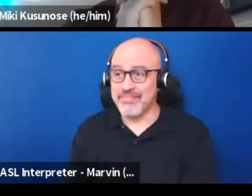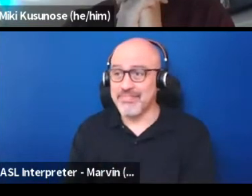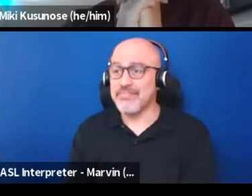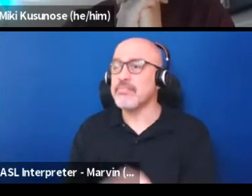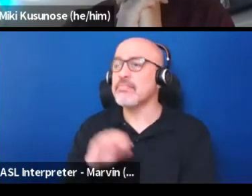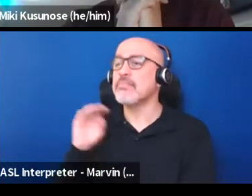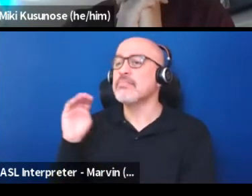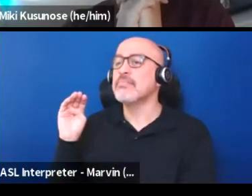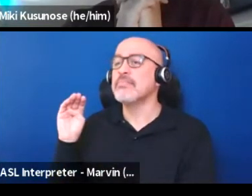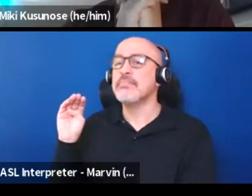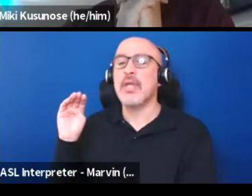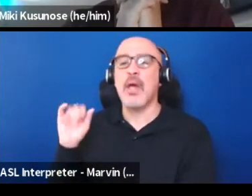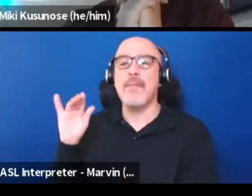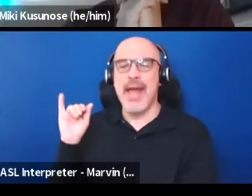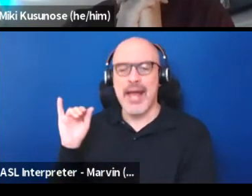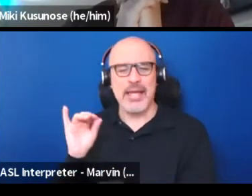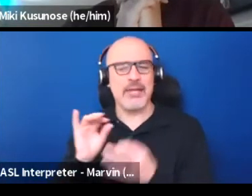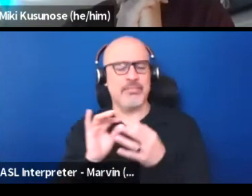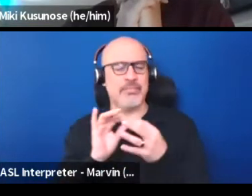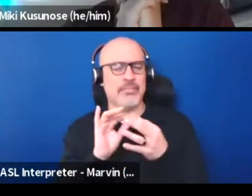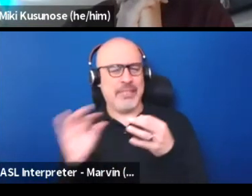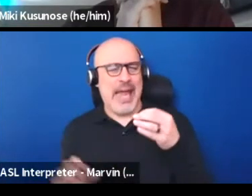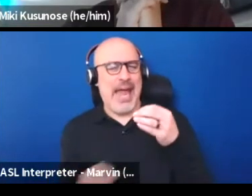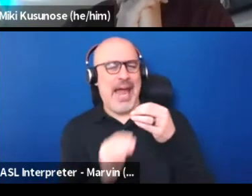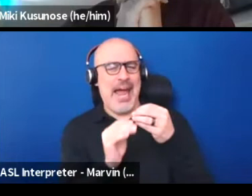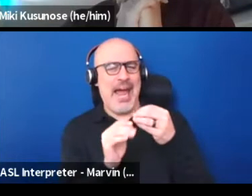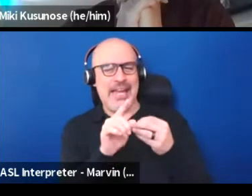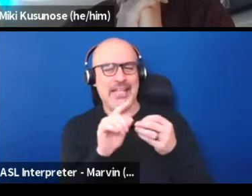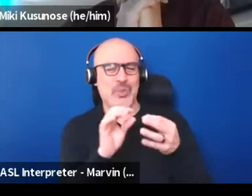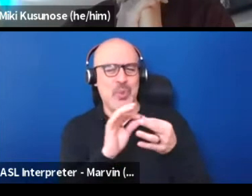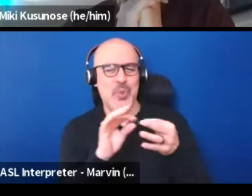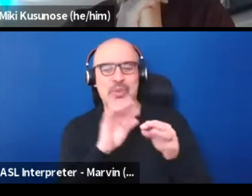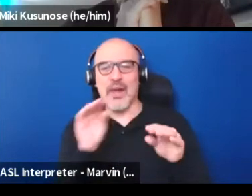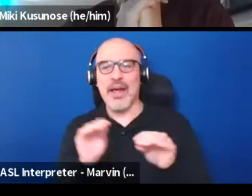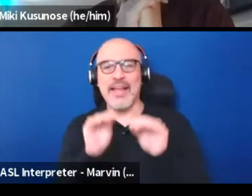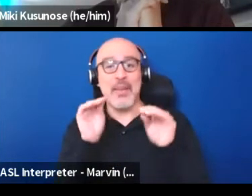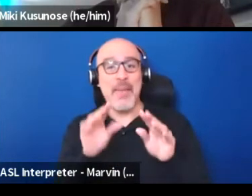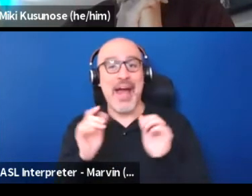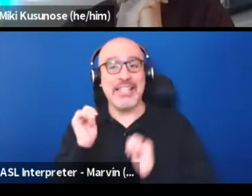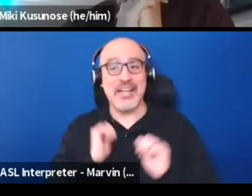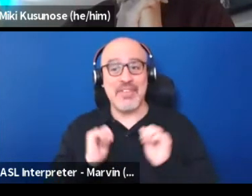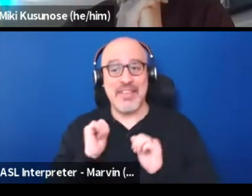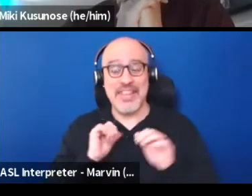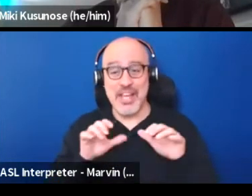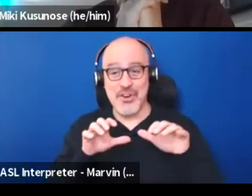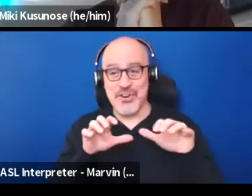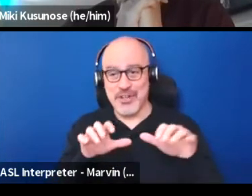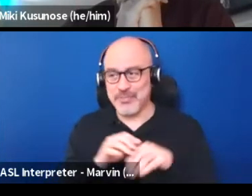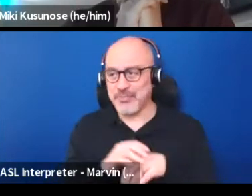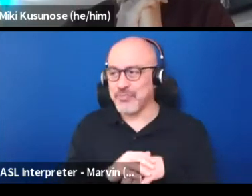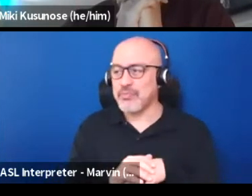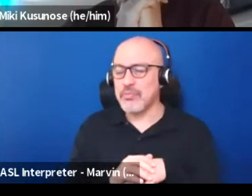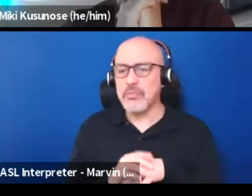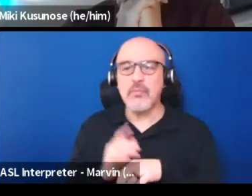And jumping on your concept, your words of the magic of theater. When we think about the potential of theater,